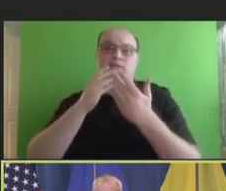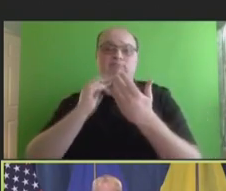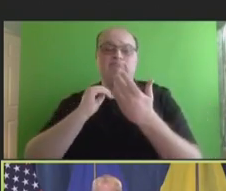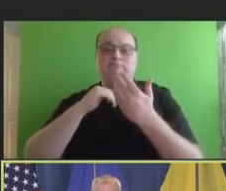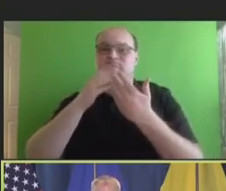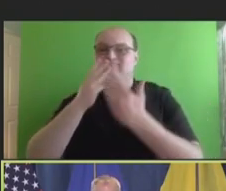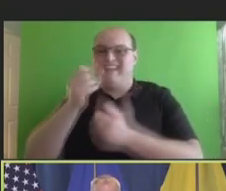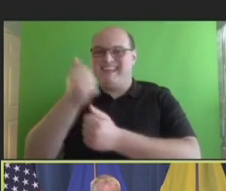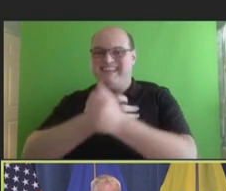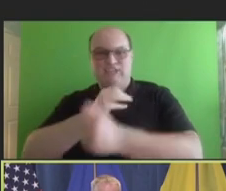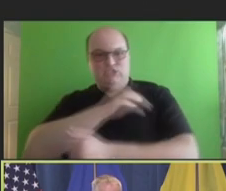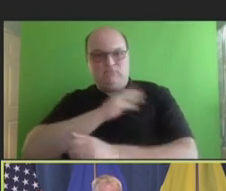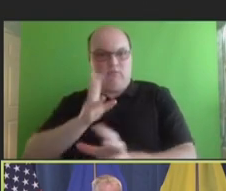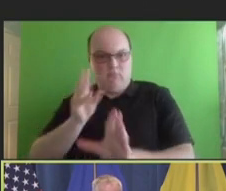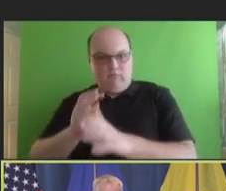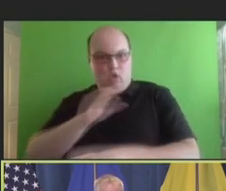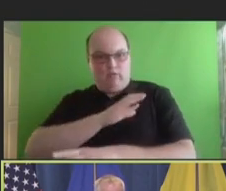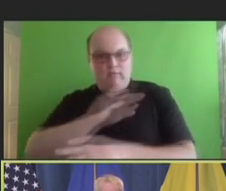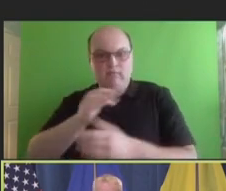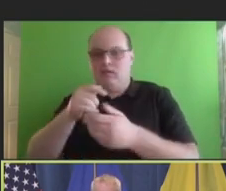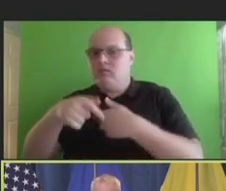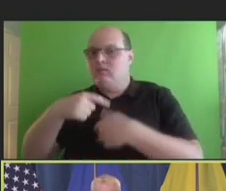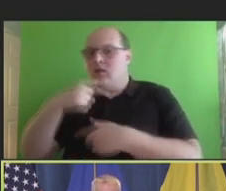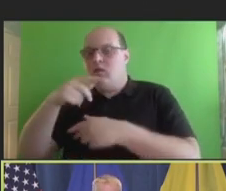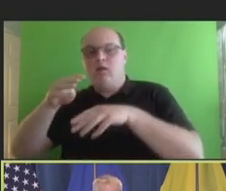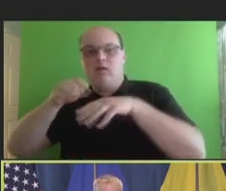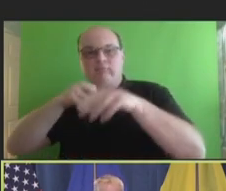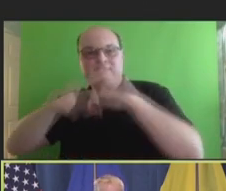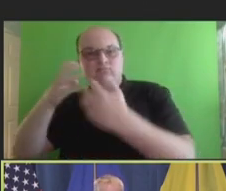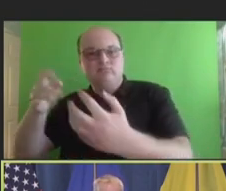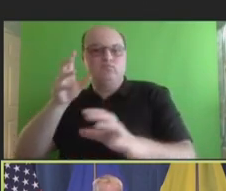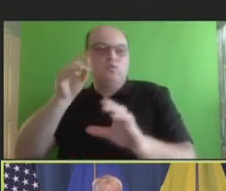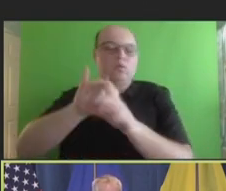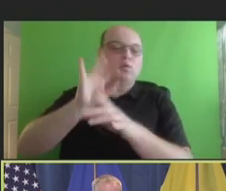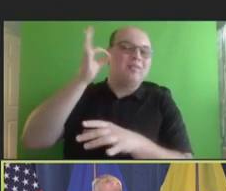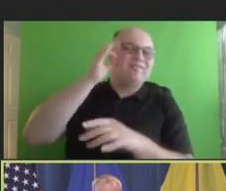of the members of this committee, both public and within the federal agency. Our ex-officio